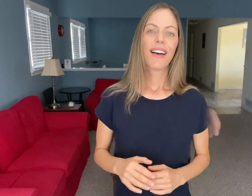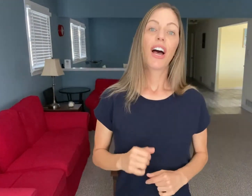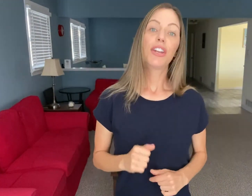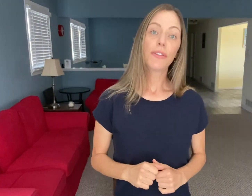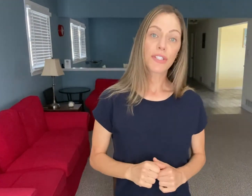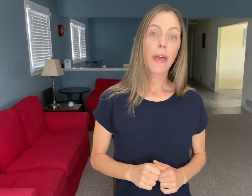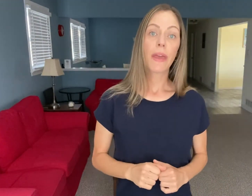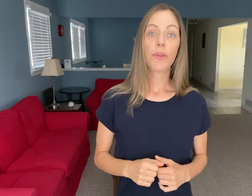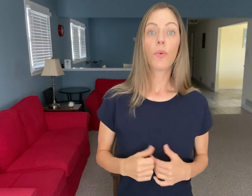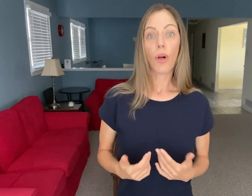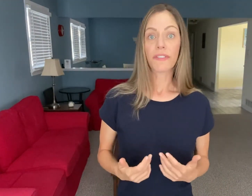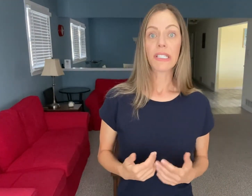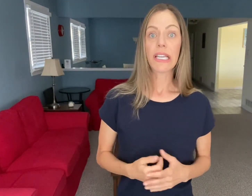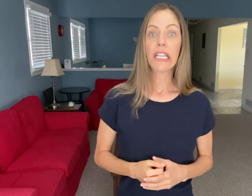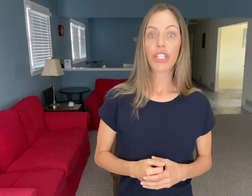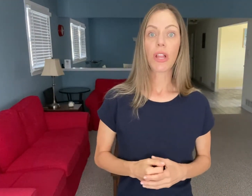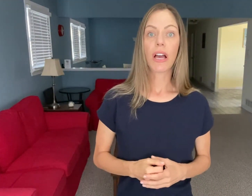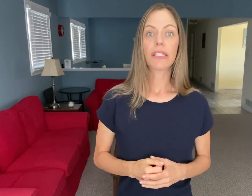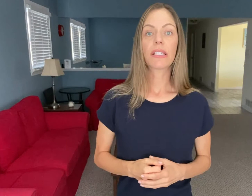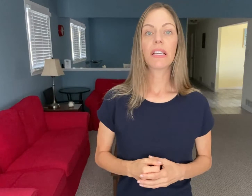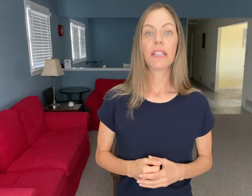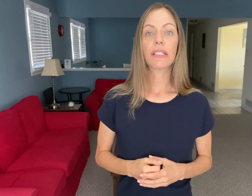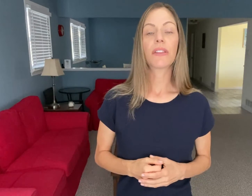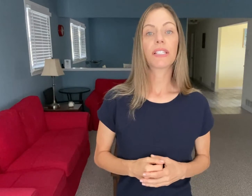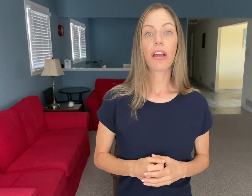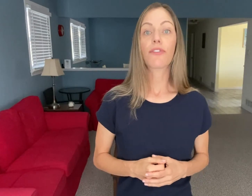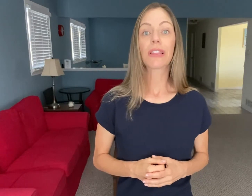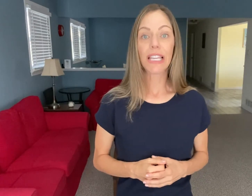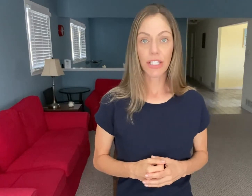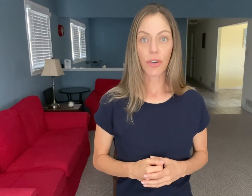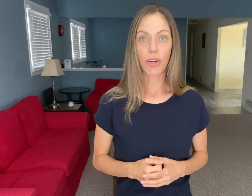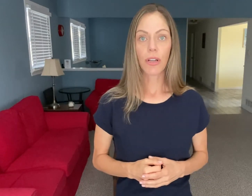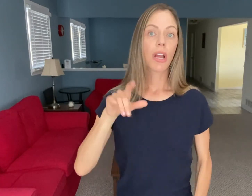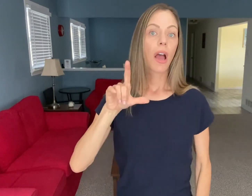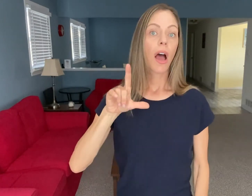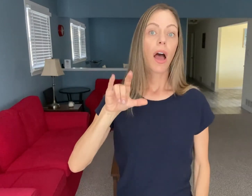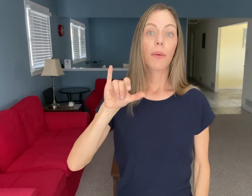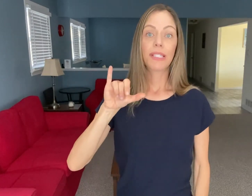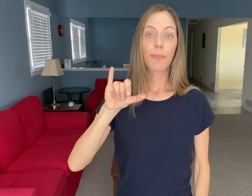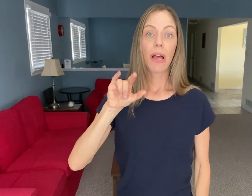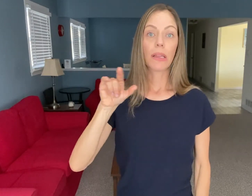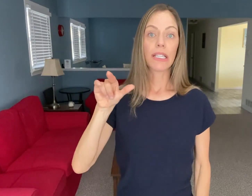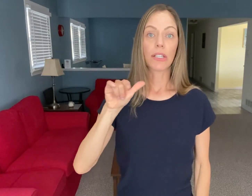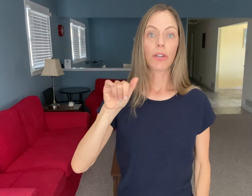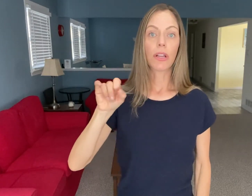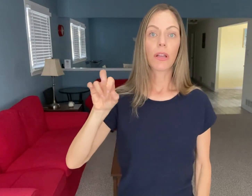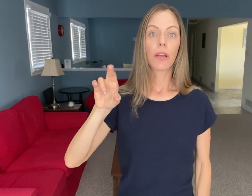Another sign that you will often see initialized is the sign for LIZARD. I would spell lizard